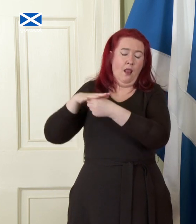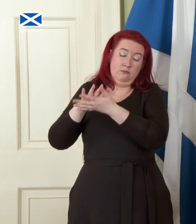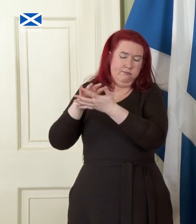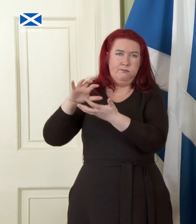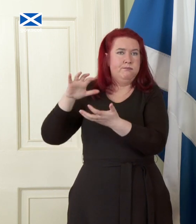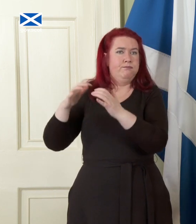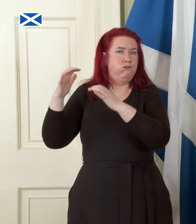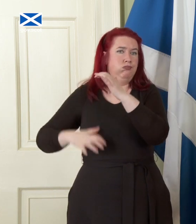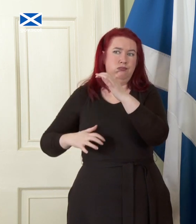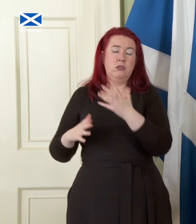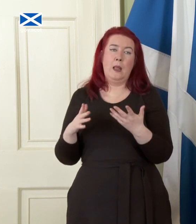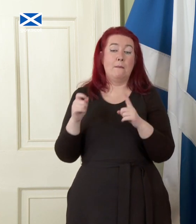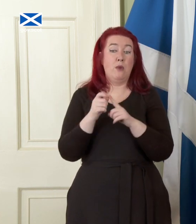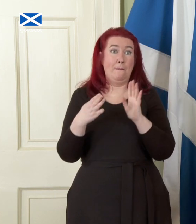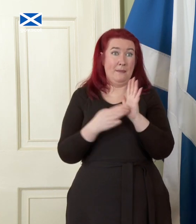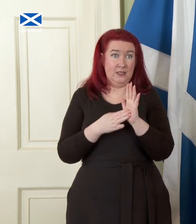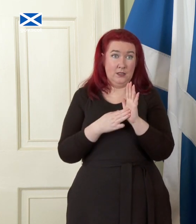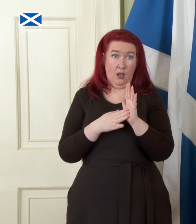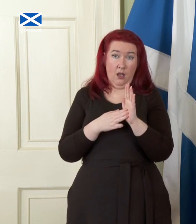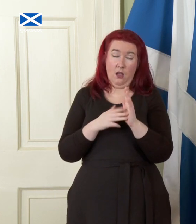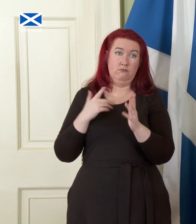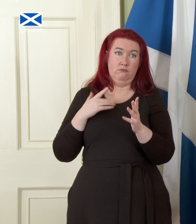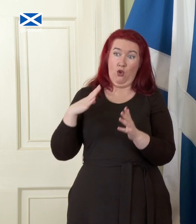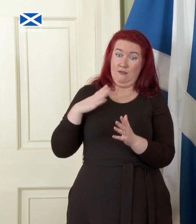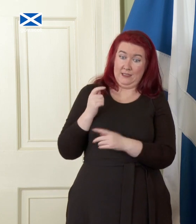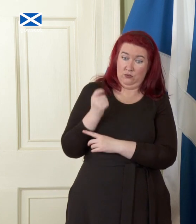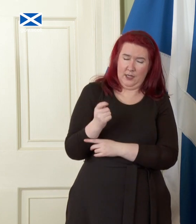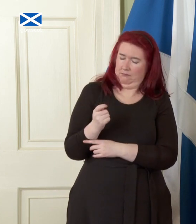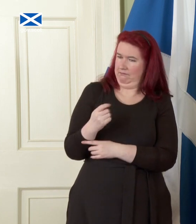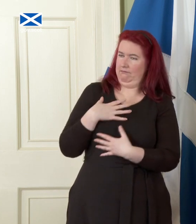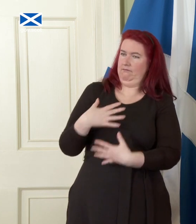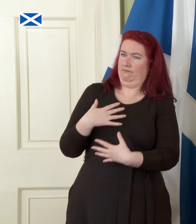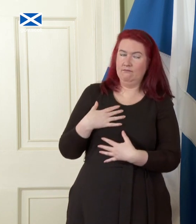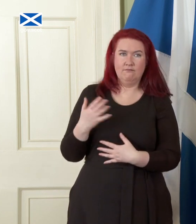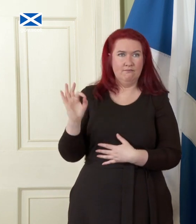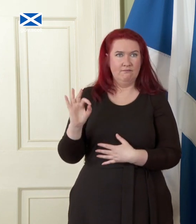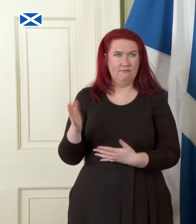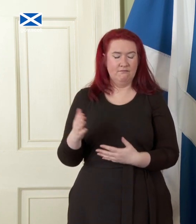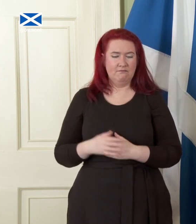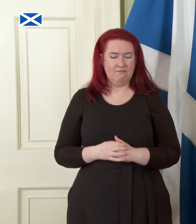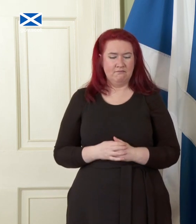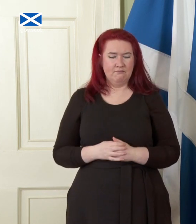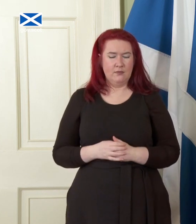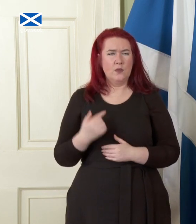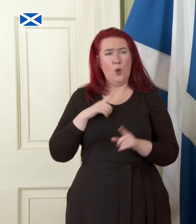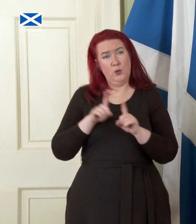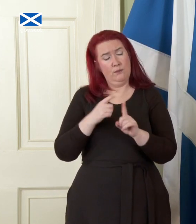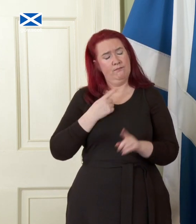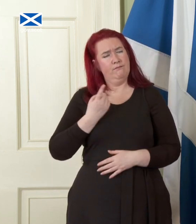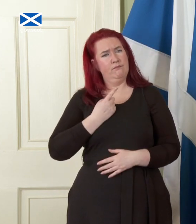Minister's resignation has not already been tendered. I also reflect as First Minister that